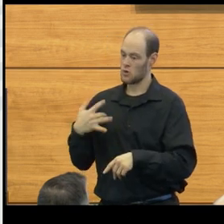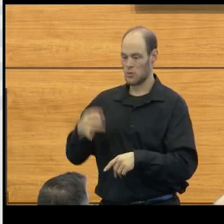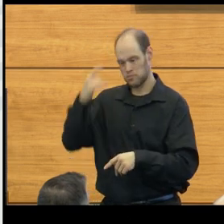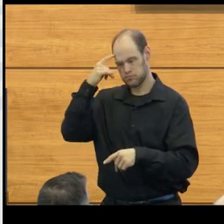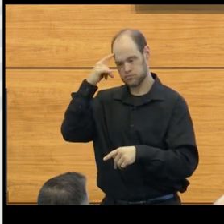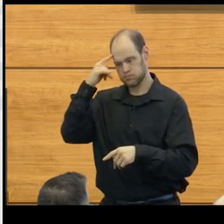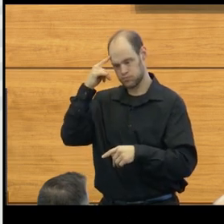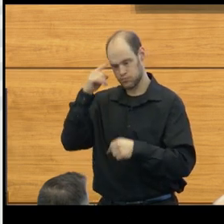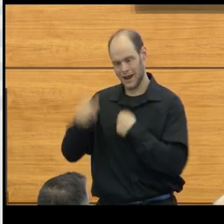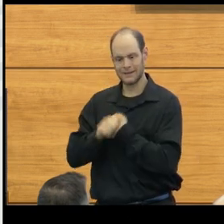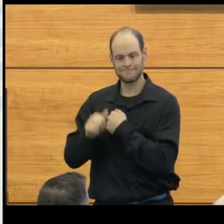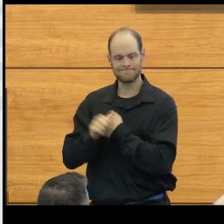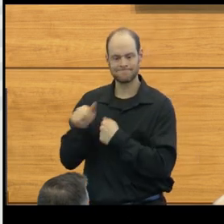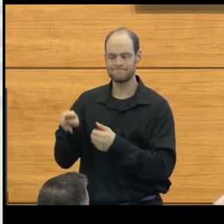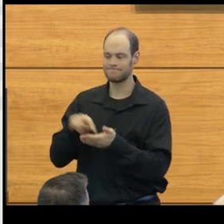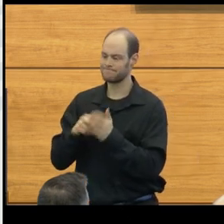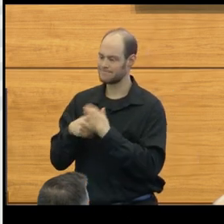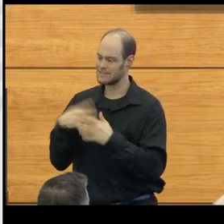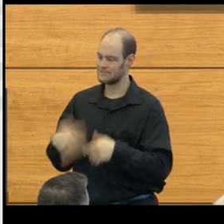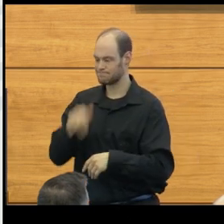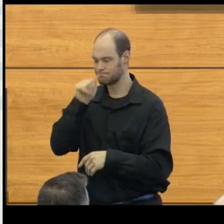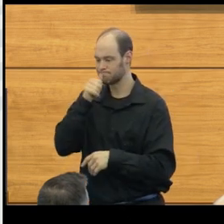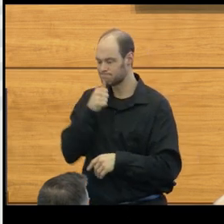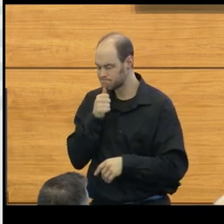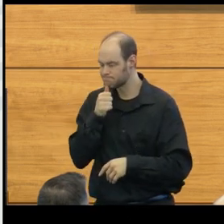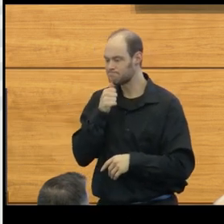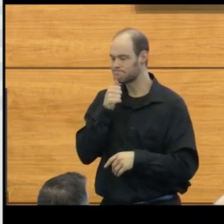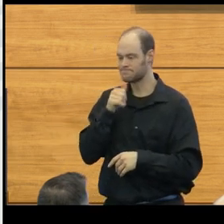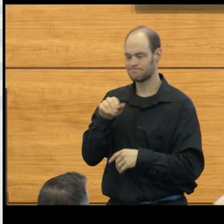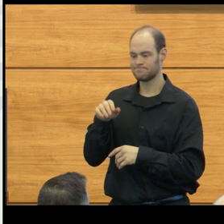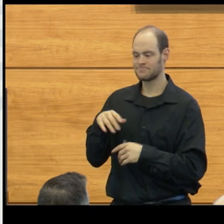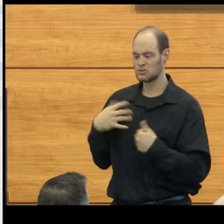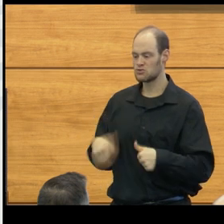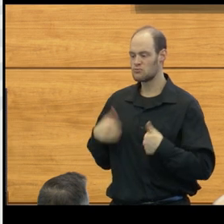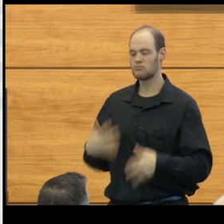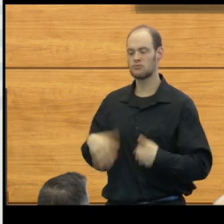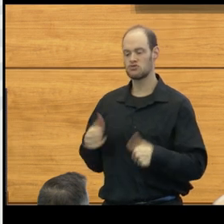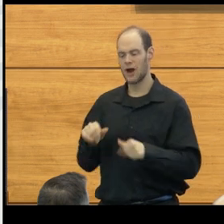So Casey suffered a great deal in the attempts of trying to get a working shunt.